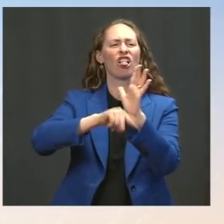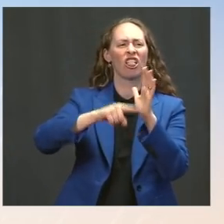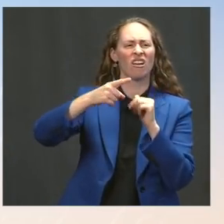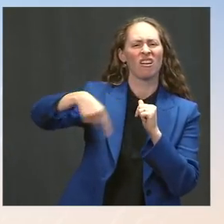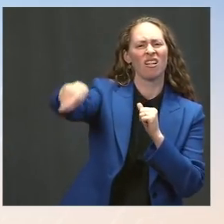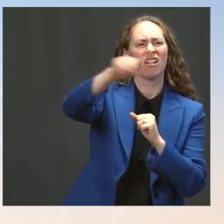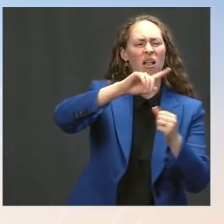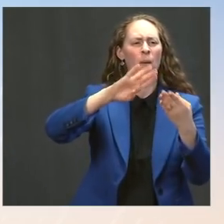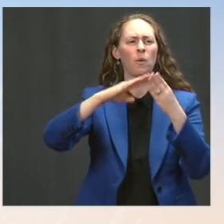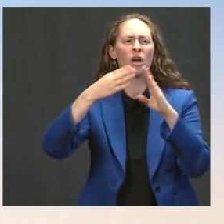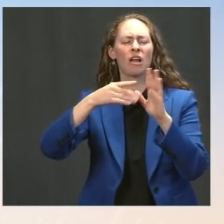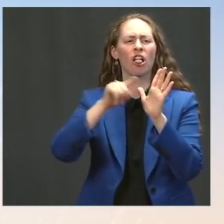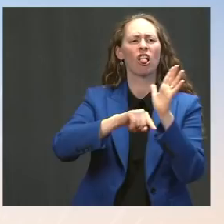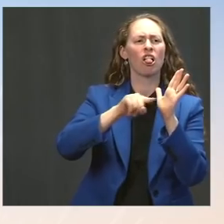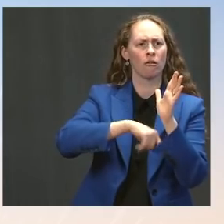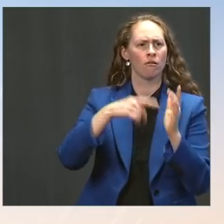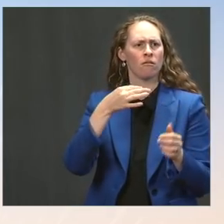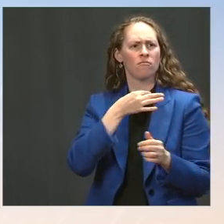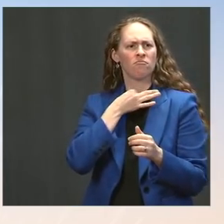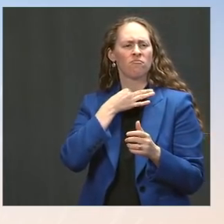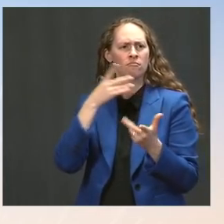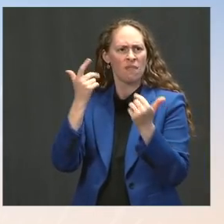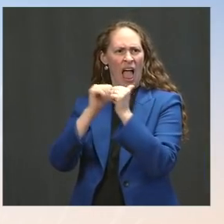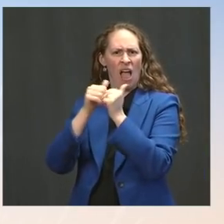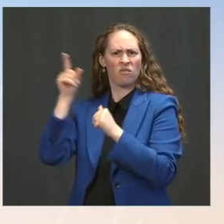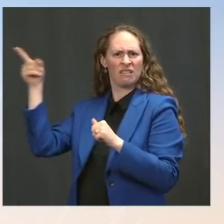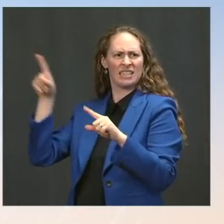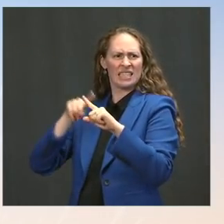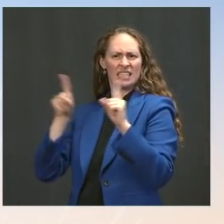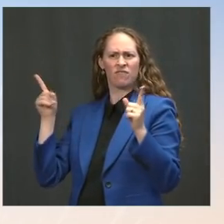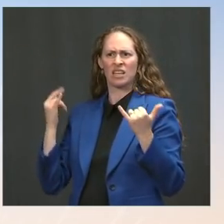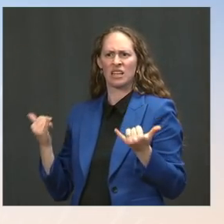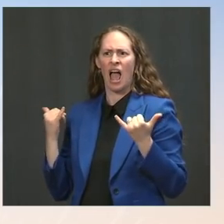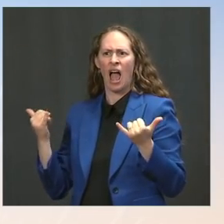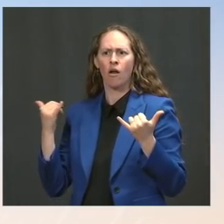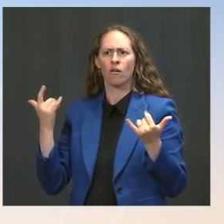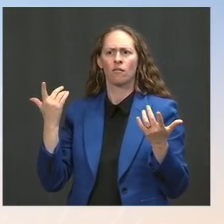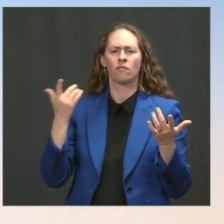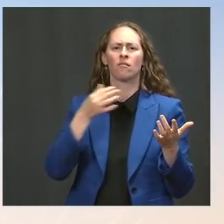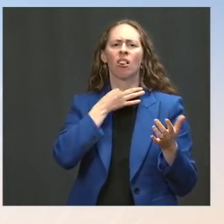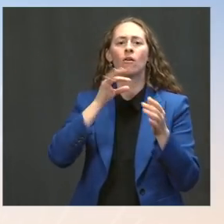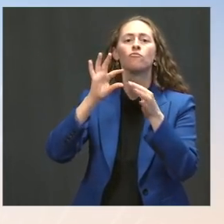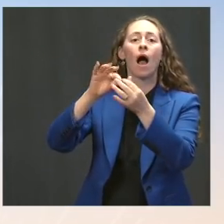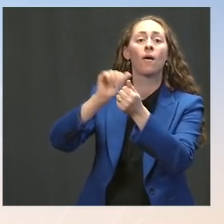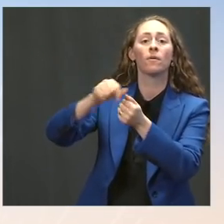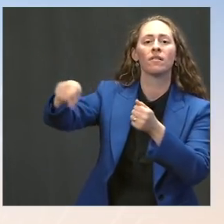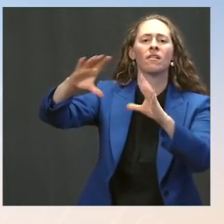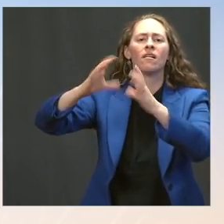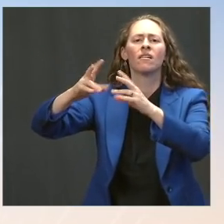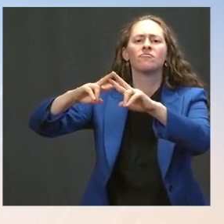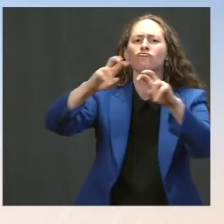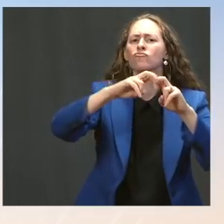about the travel restrictions, if you don't mind -- The Press: Oh -- thank you. Ms. Psaki: -- because I just want to confirm it for those of you. So, given where we are today -- and I think you've seen this,